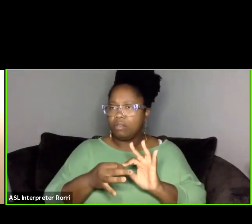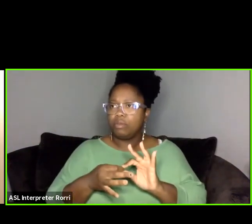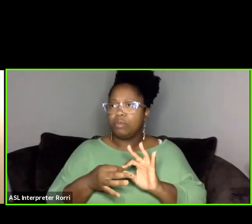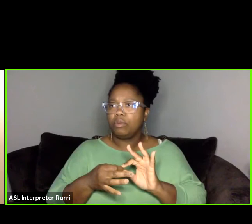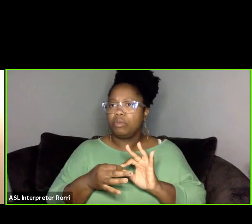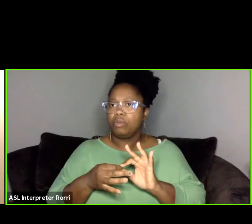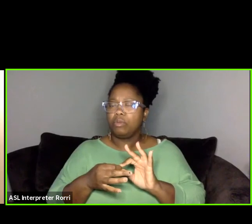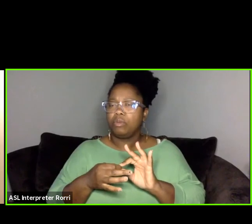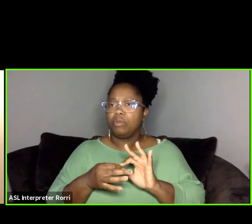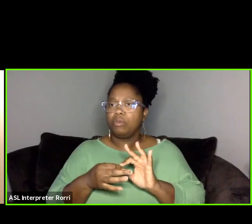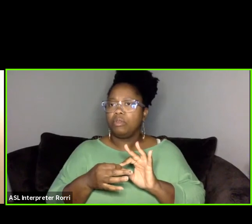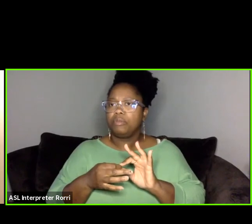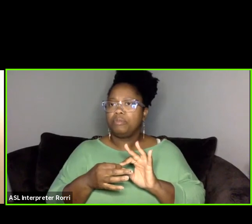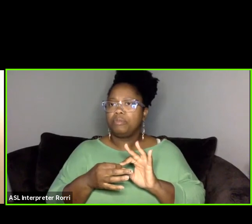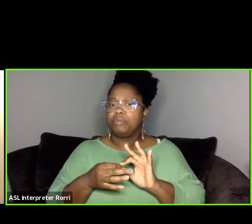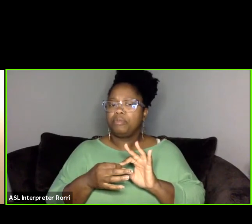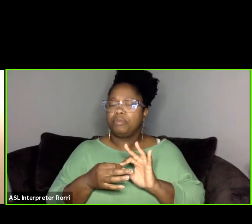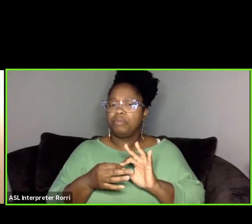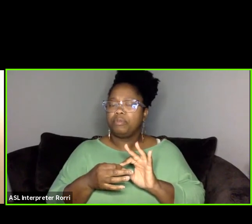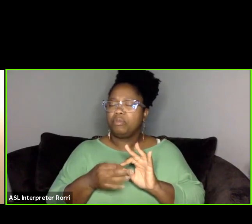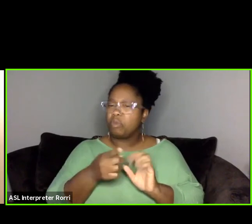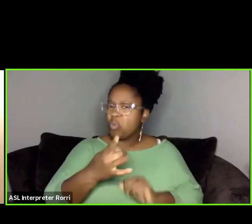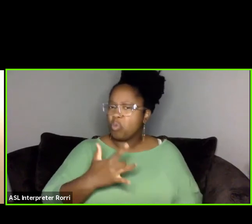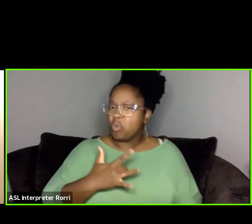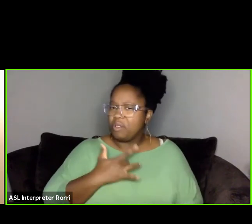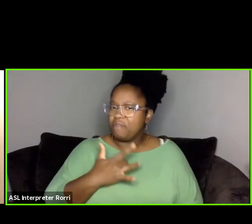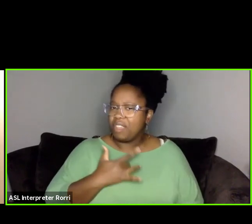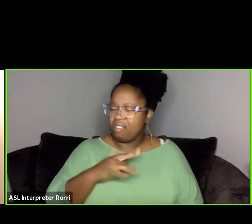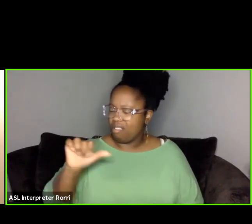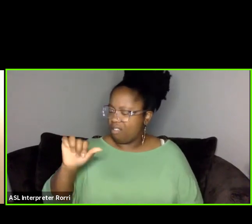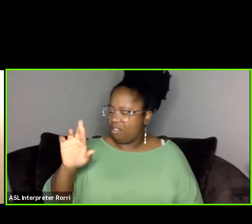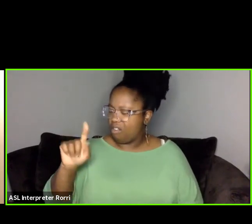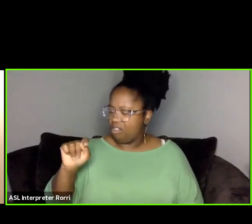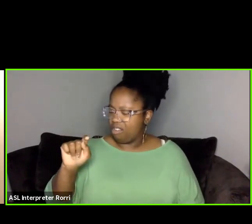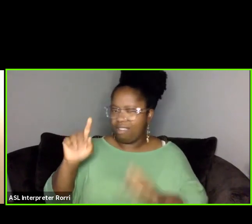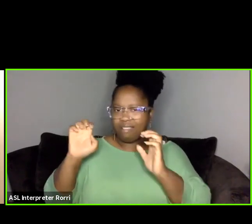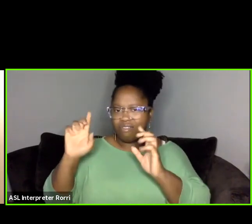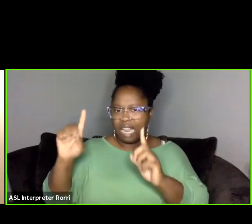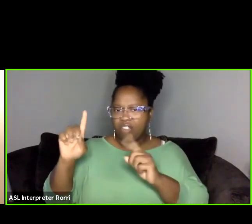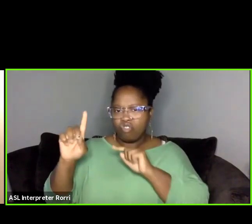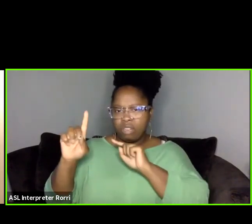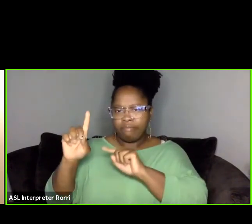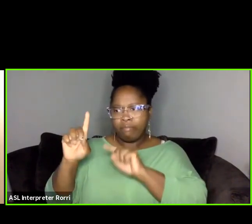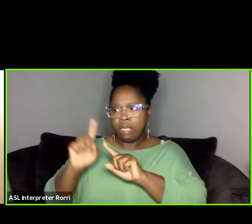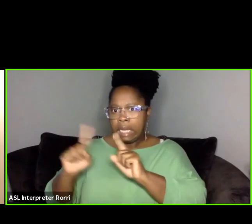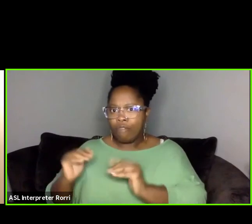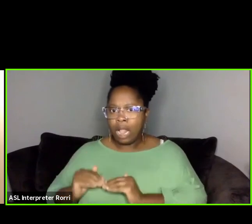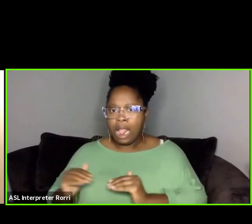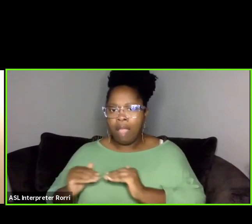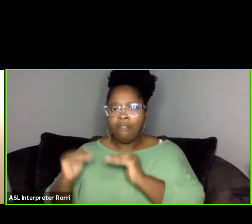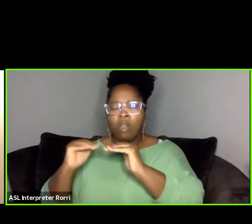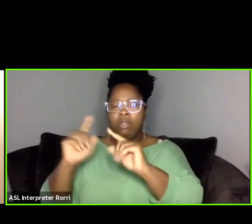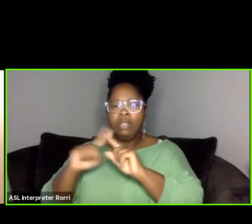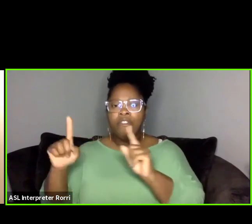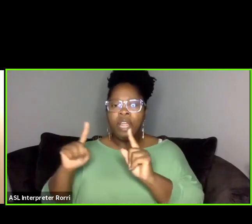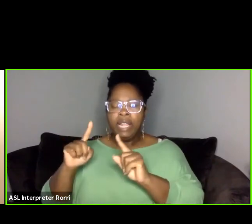what you feel the importance of art education at different levels of people's careers is.